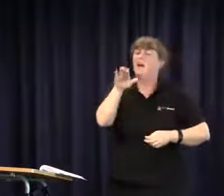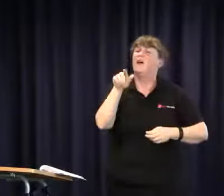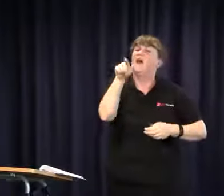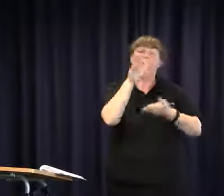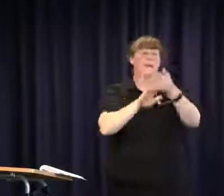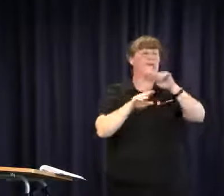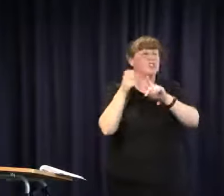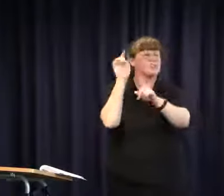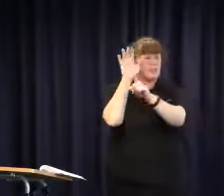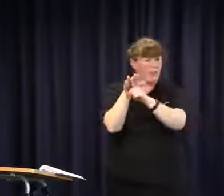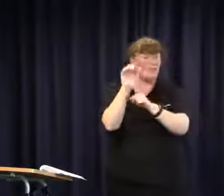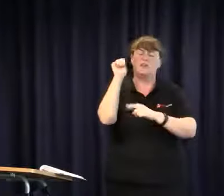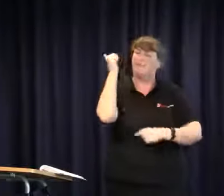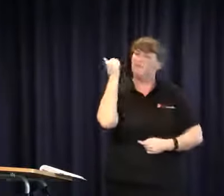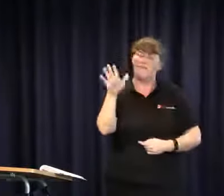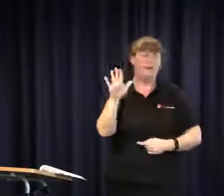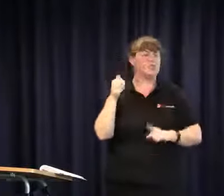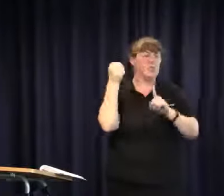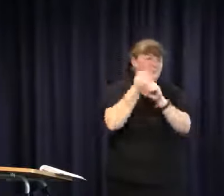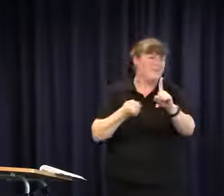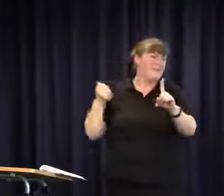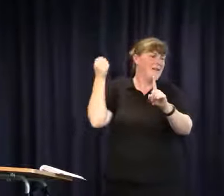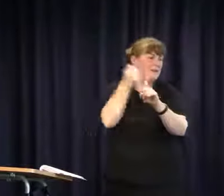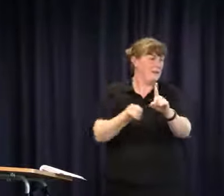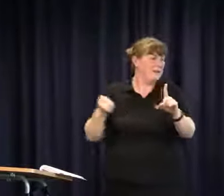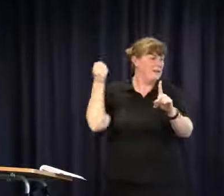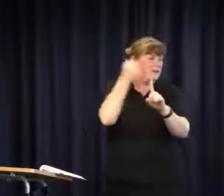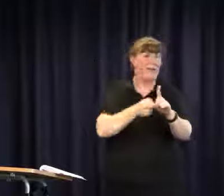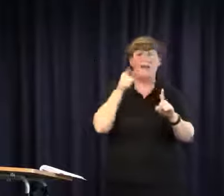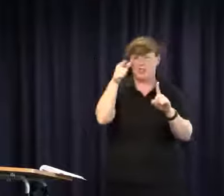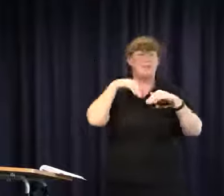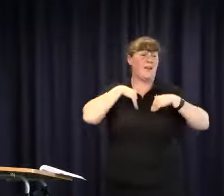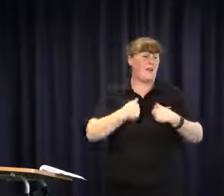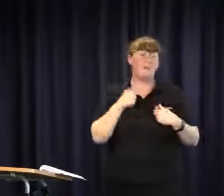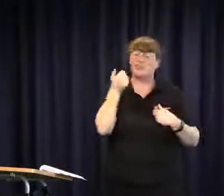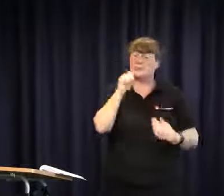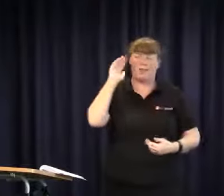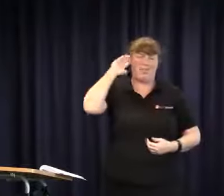but a finger twister. So as a parent we know that she lobbied and advocated for years and